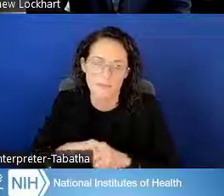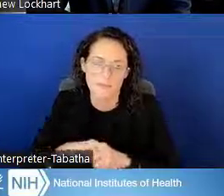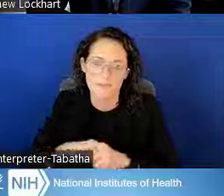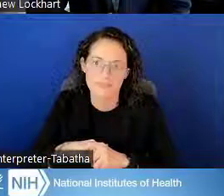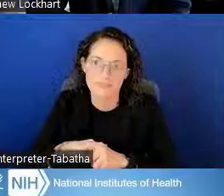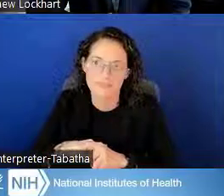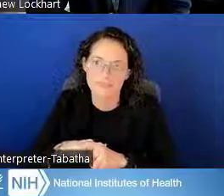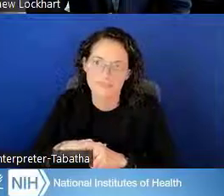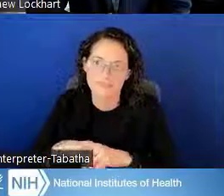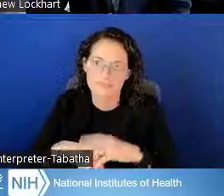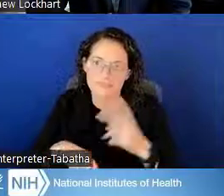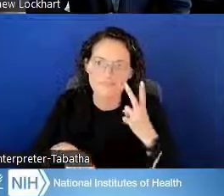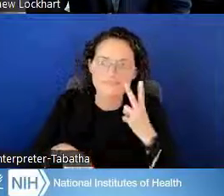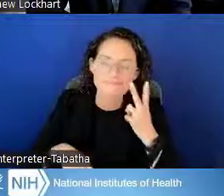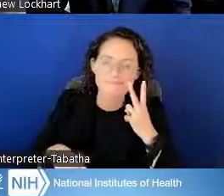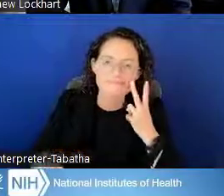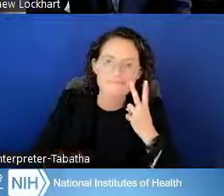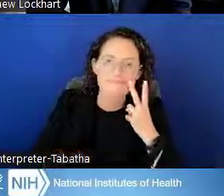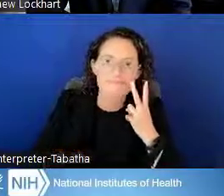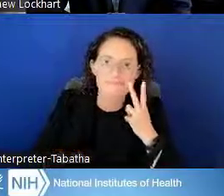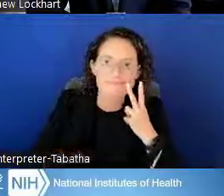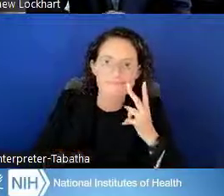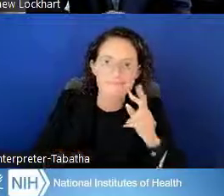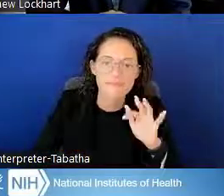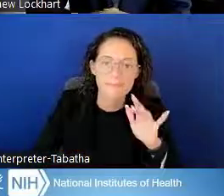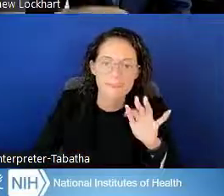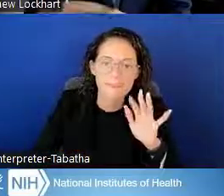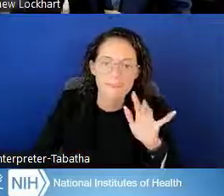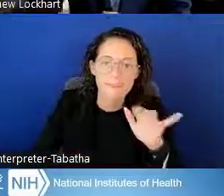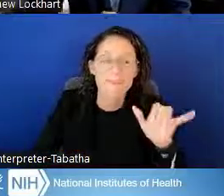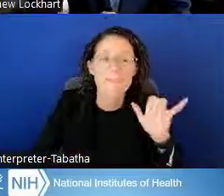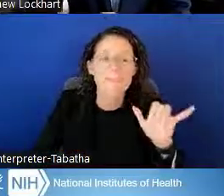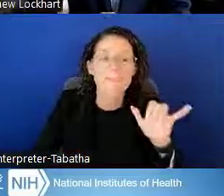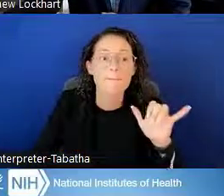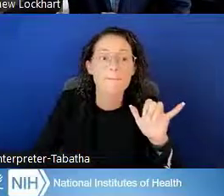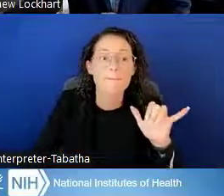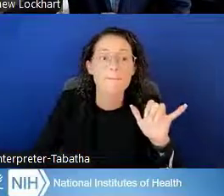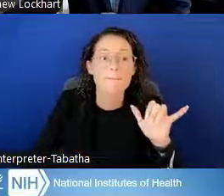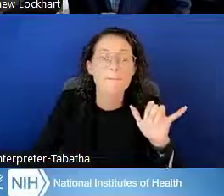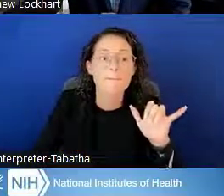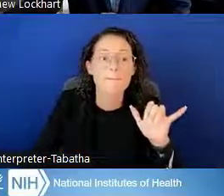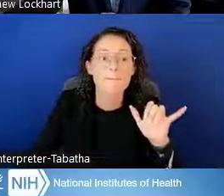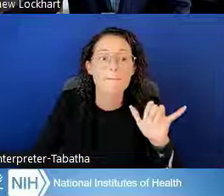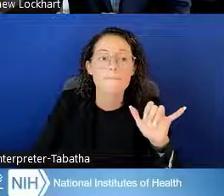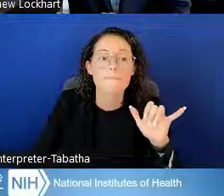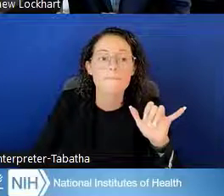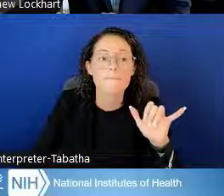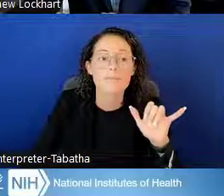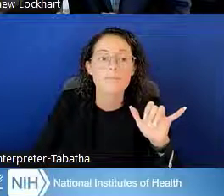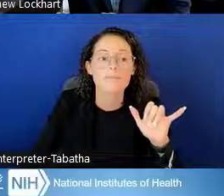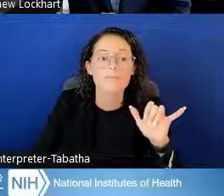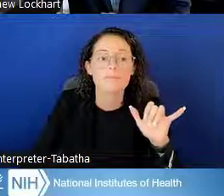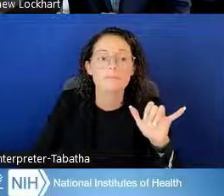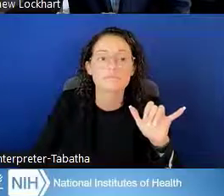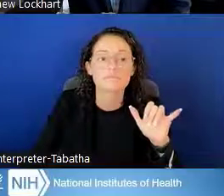Let's see. Ah. Okay. Ah, here's a good one. All right.